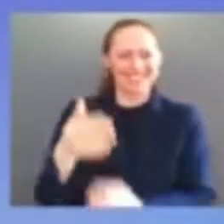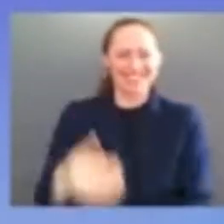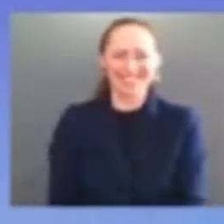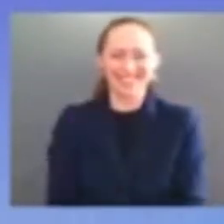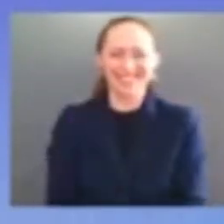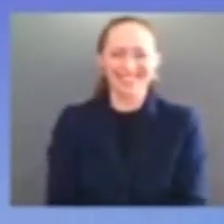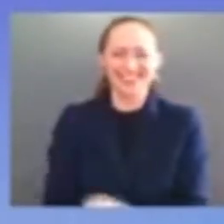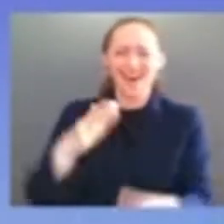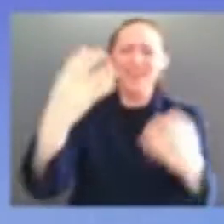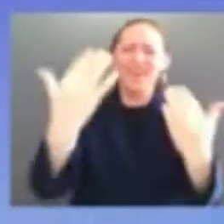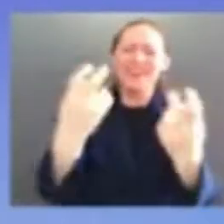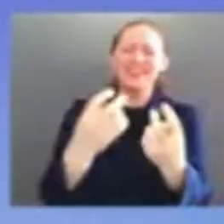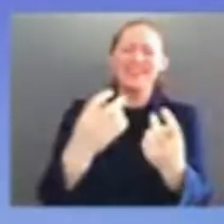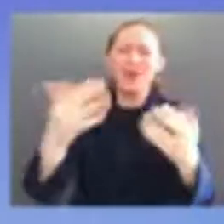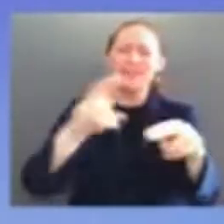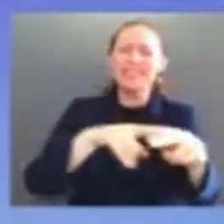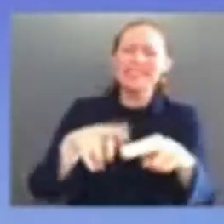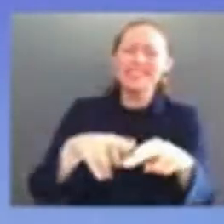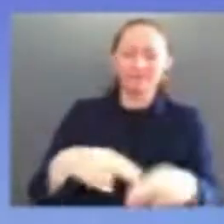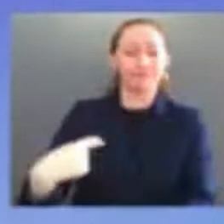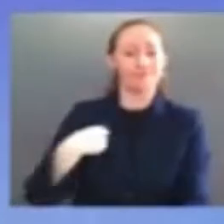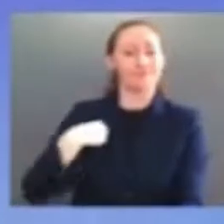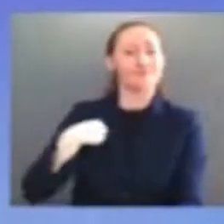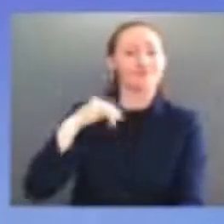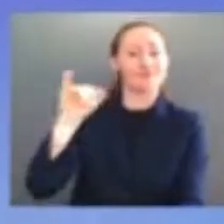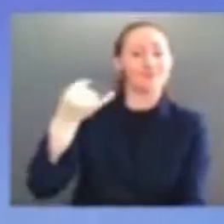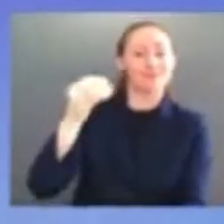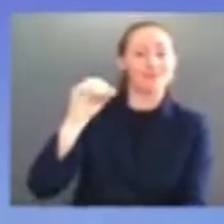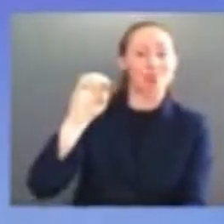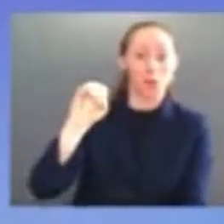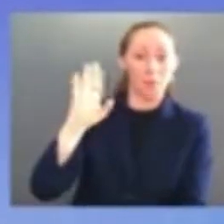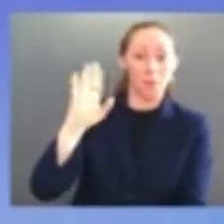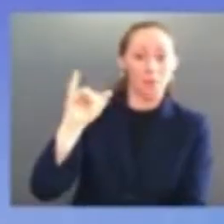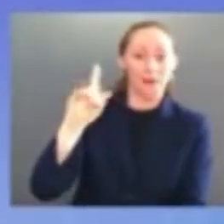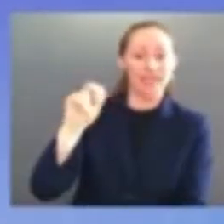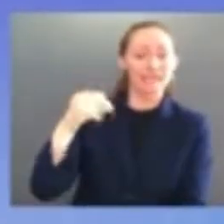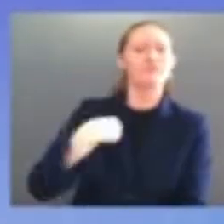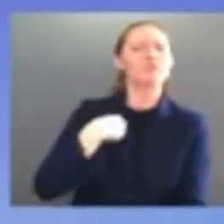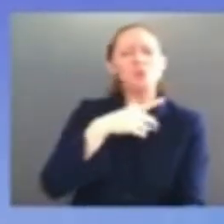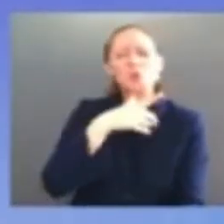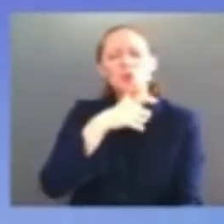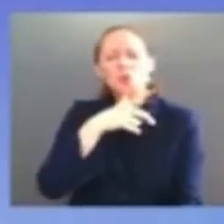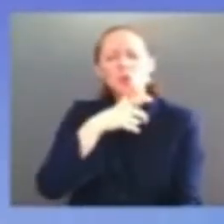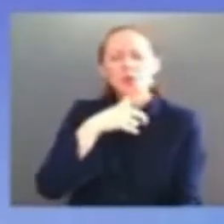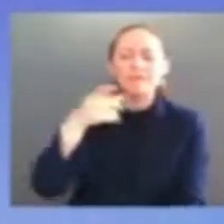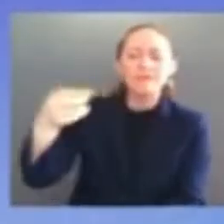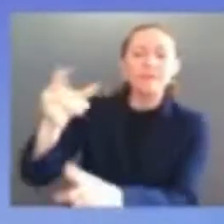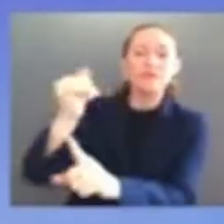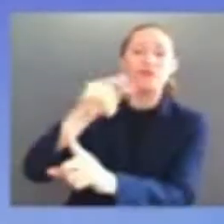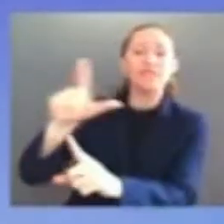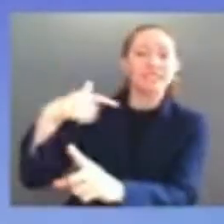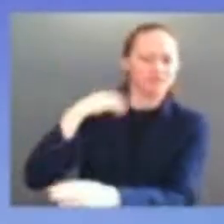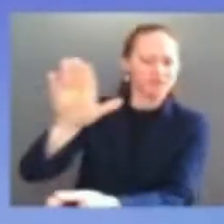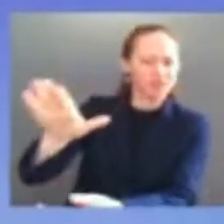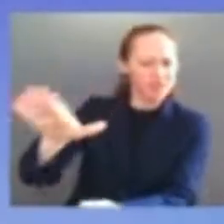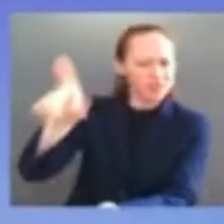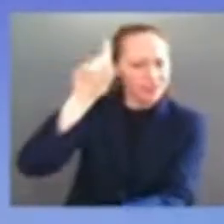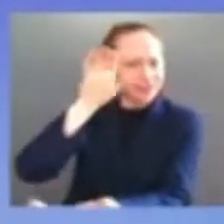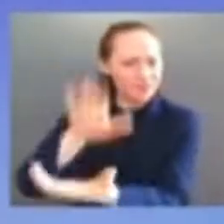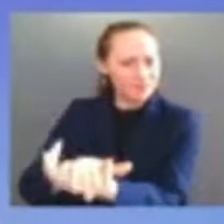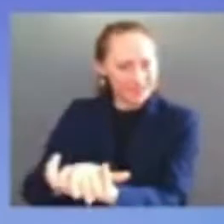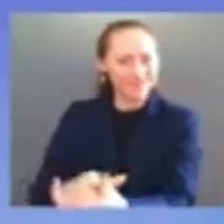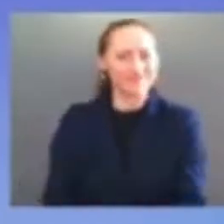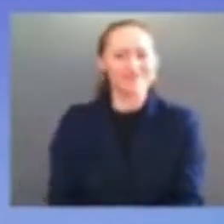and naomi biden's grand father and uh folks uh now yesterday uh th this is not only a sunny day